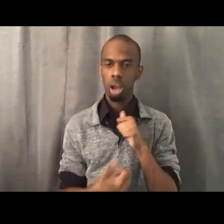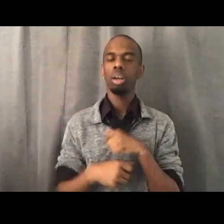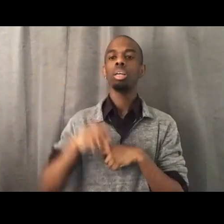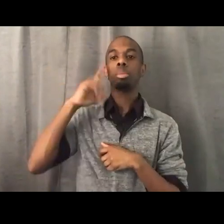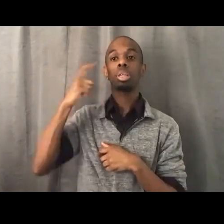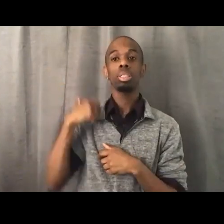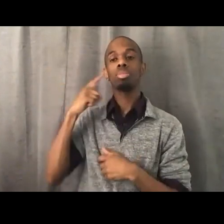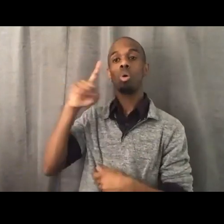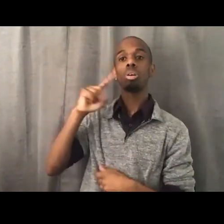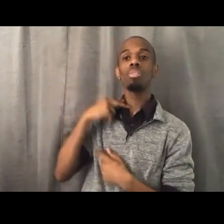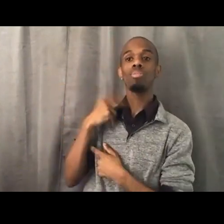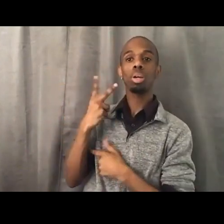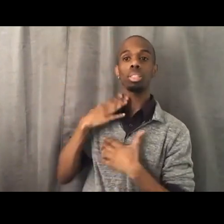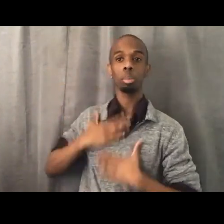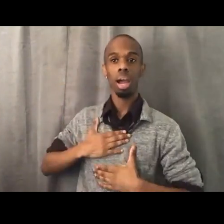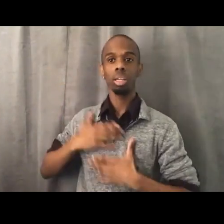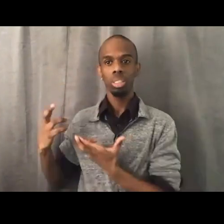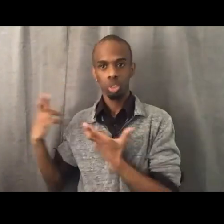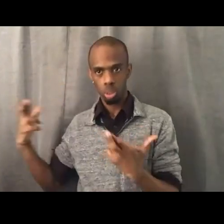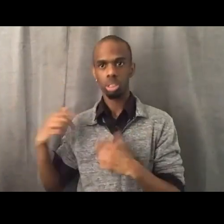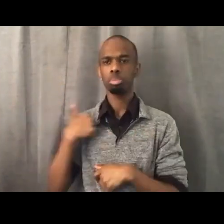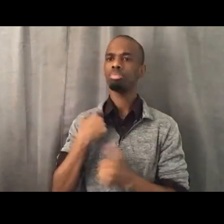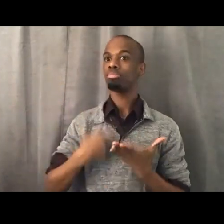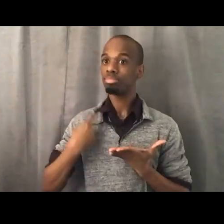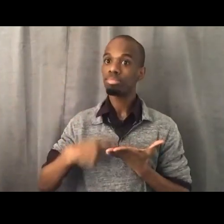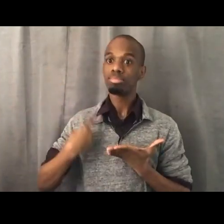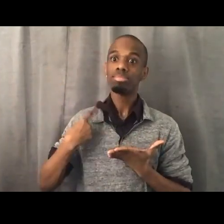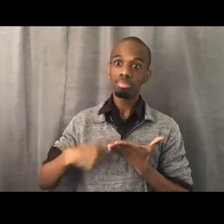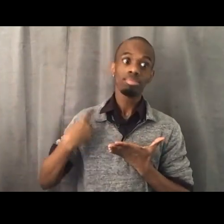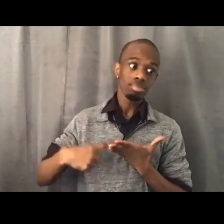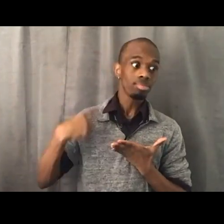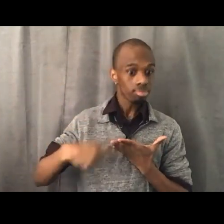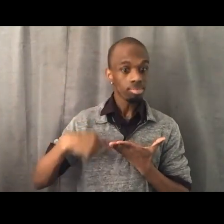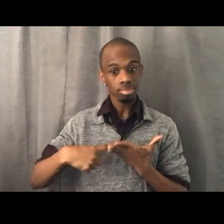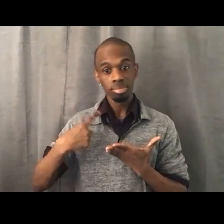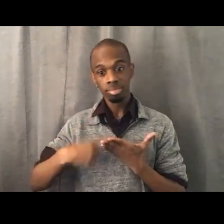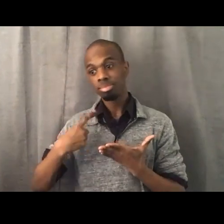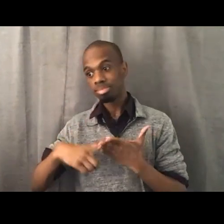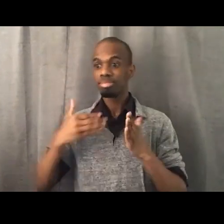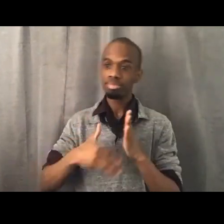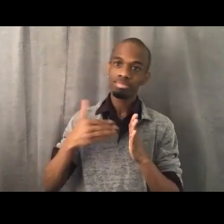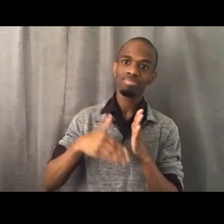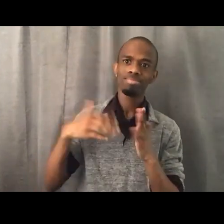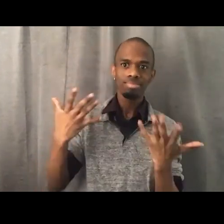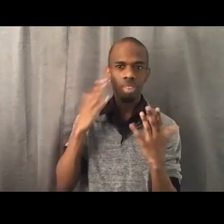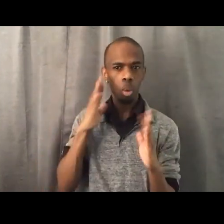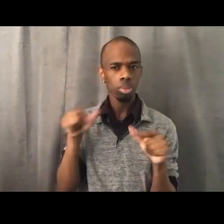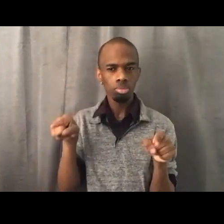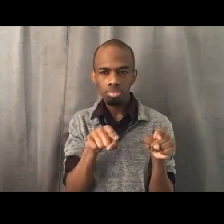which I hope that you all will all remember and think about how to use. But recently, I've come to understand